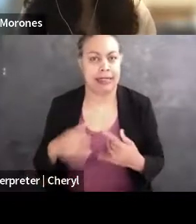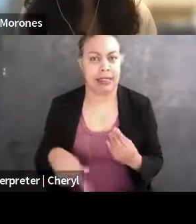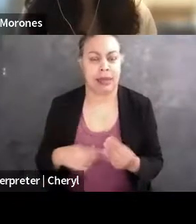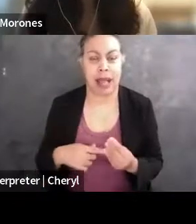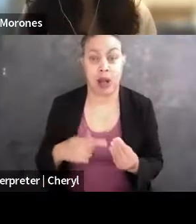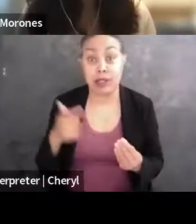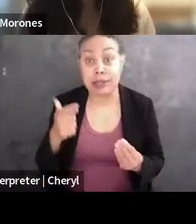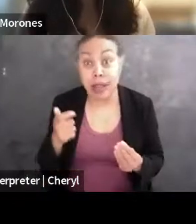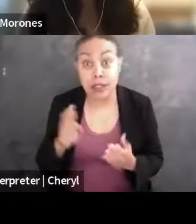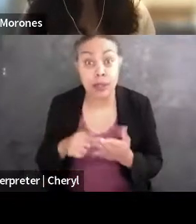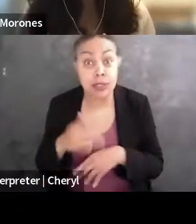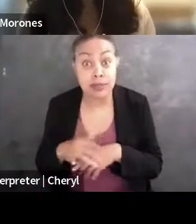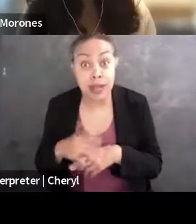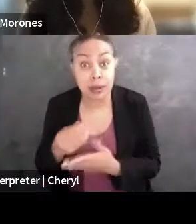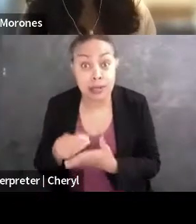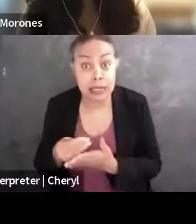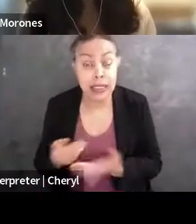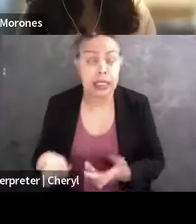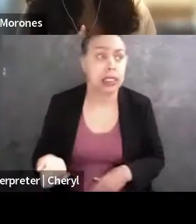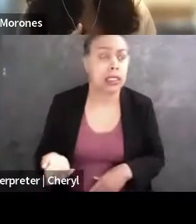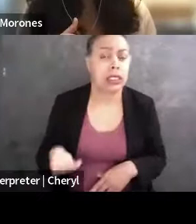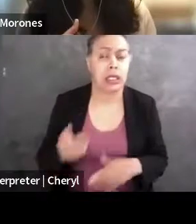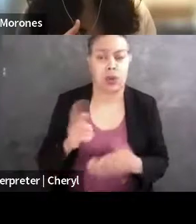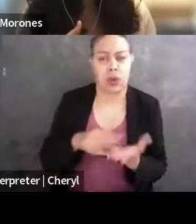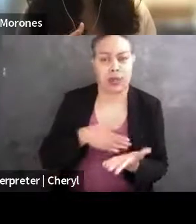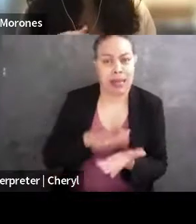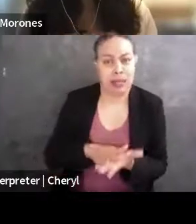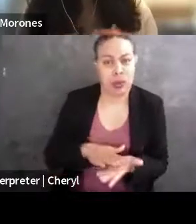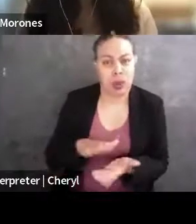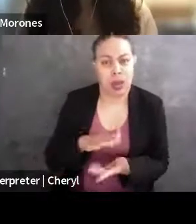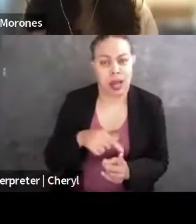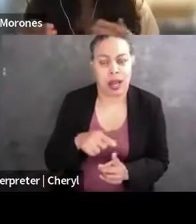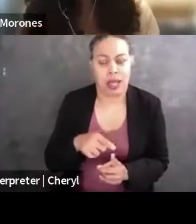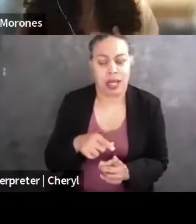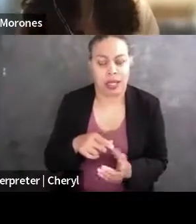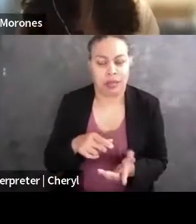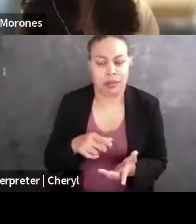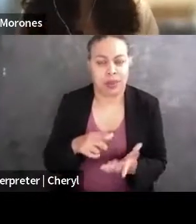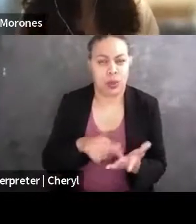were available and what my school's like, what assistance my school would be able